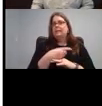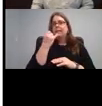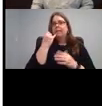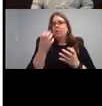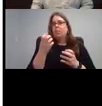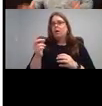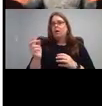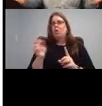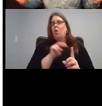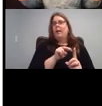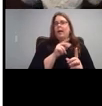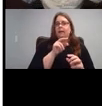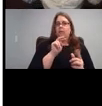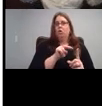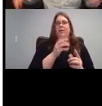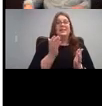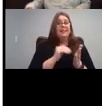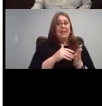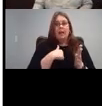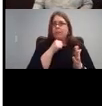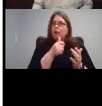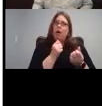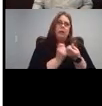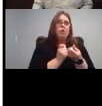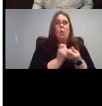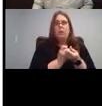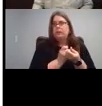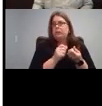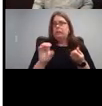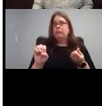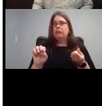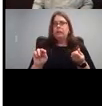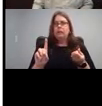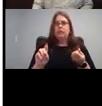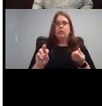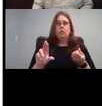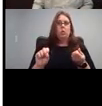highlights because these aren't official endorsements or anything. They're just highlights.